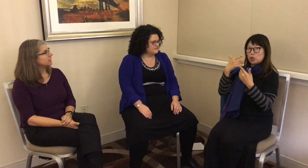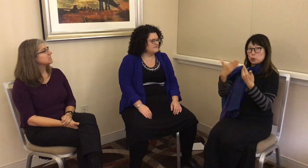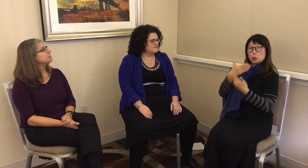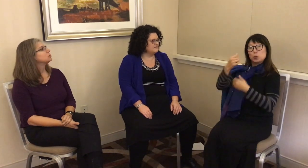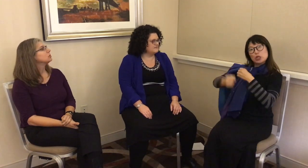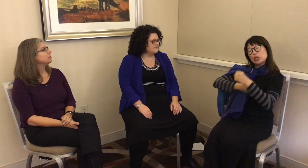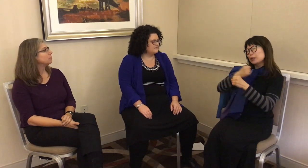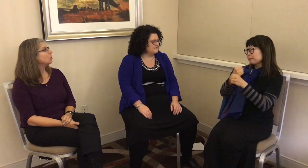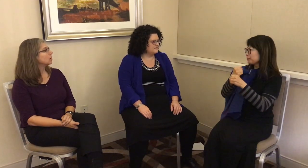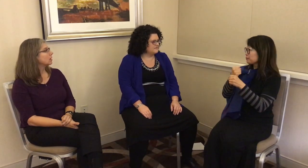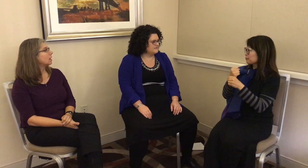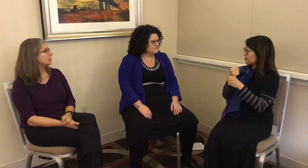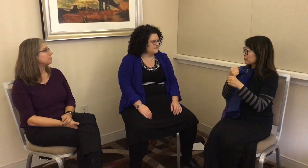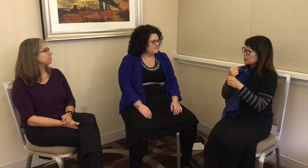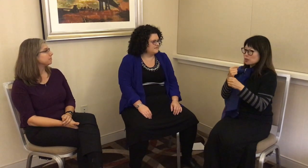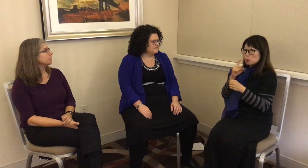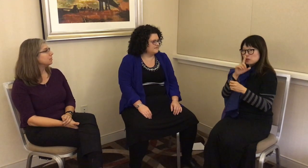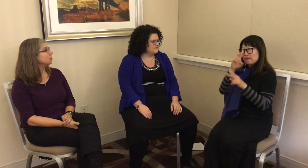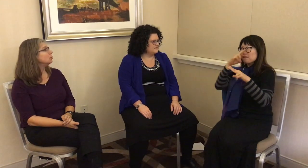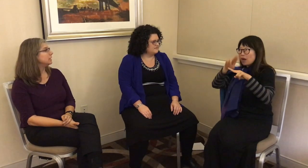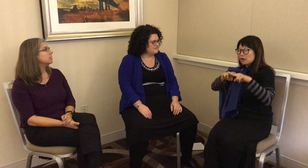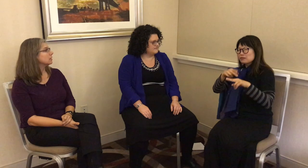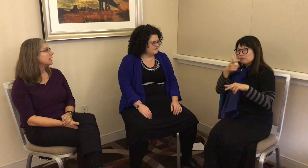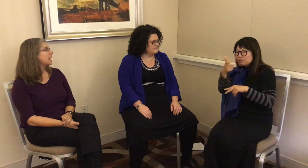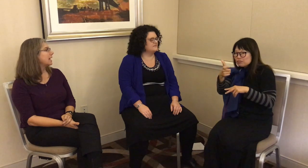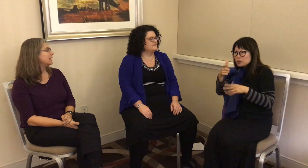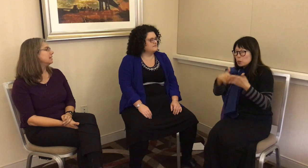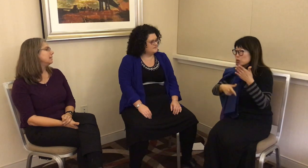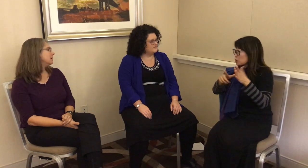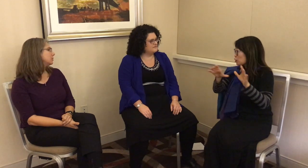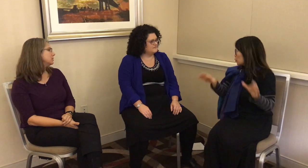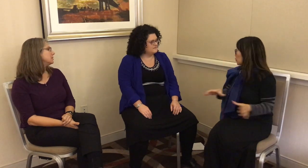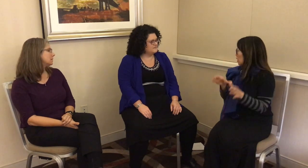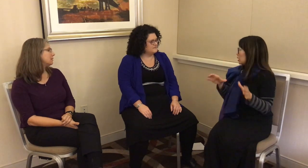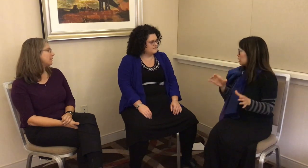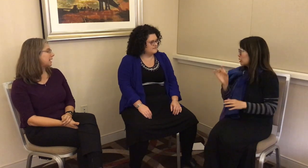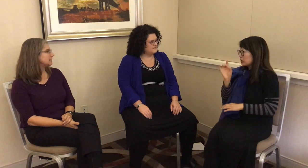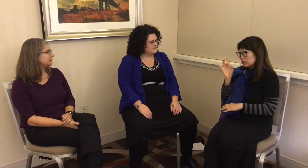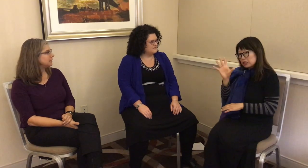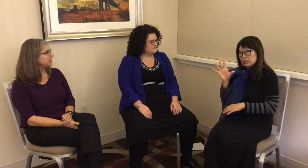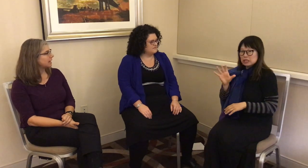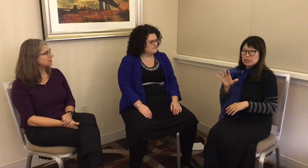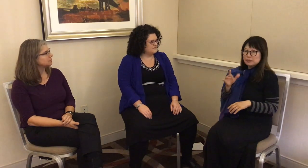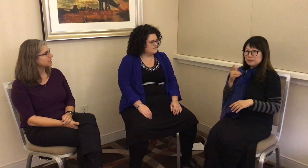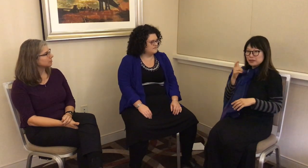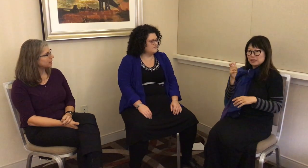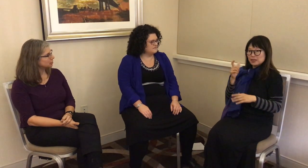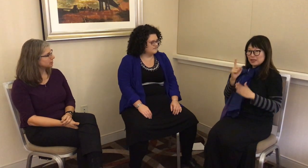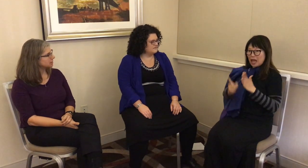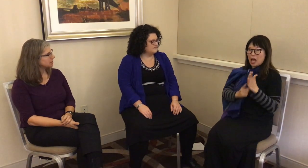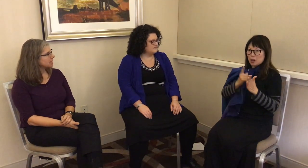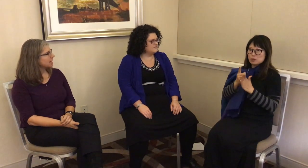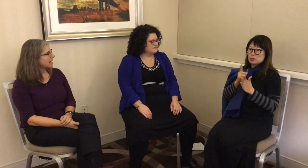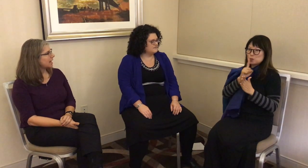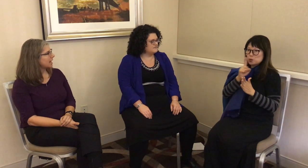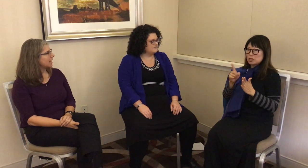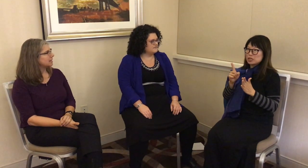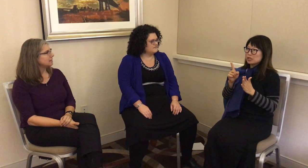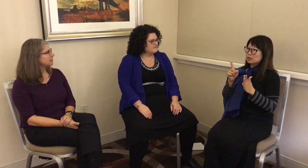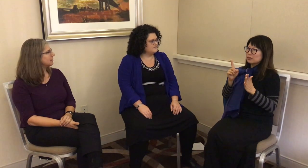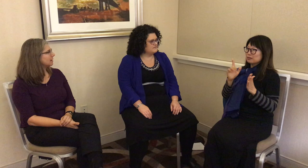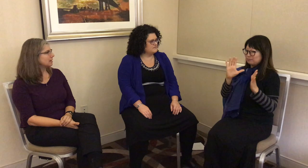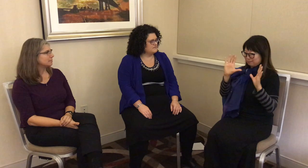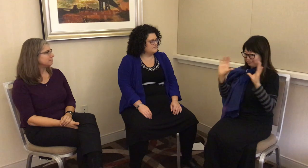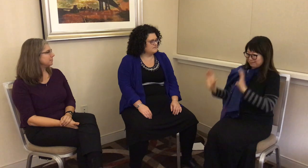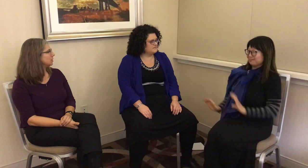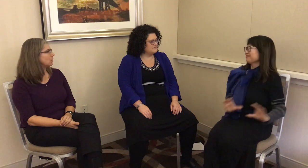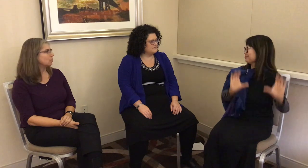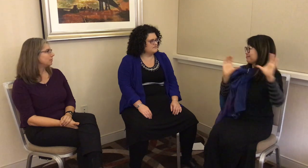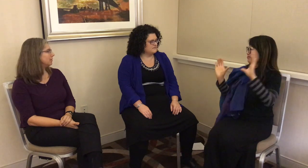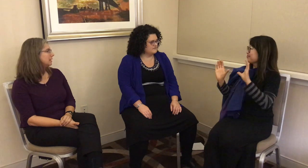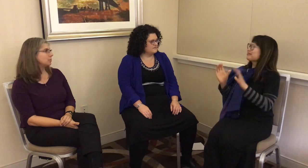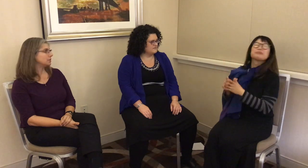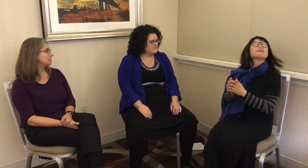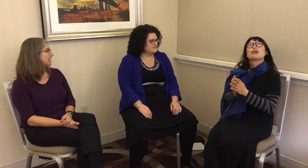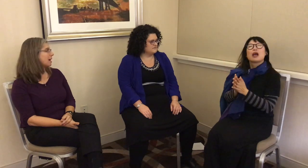especially for the new year. It was a fun activity. They had some celebrations. The